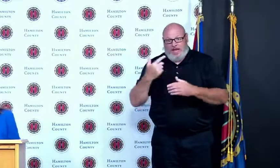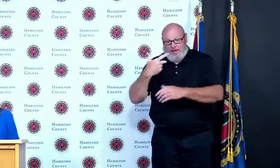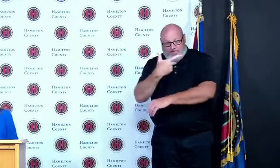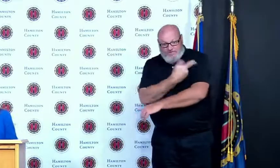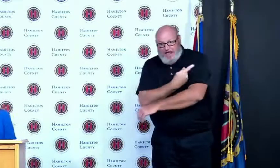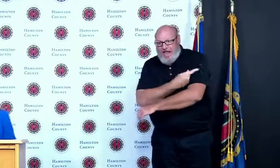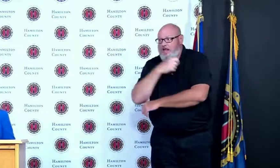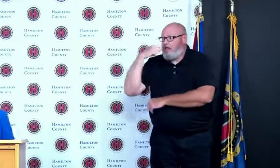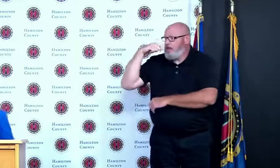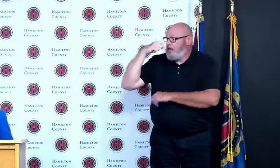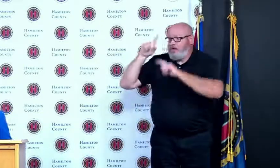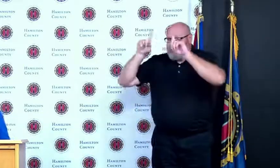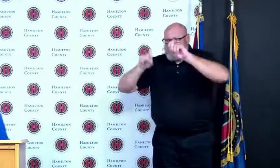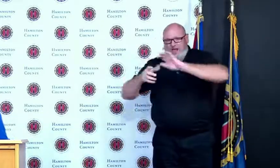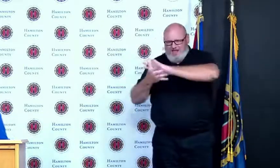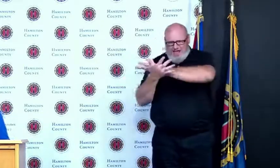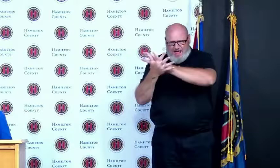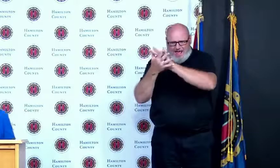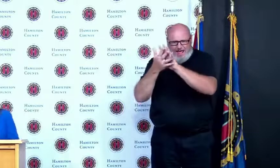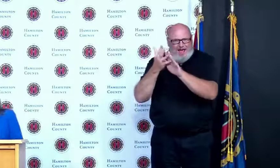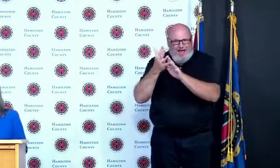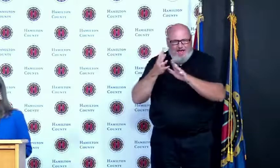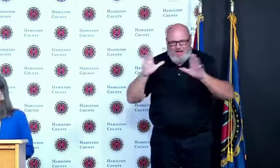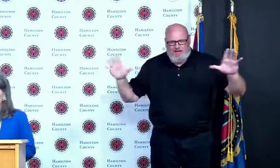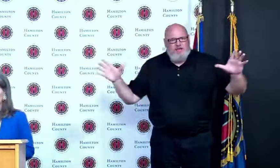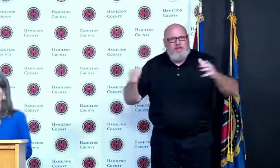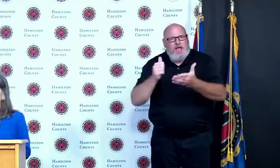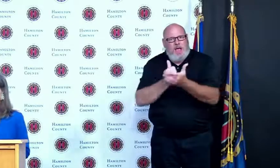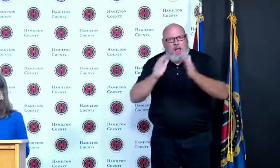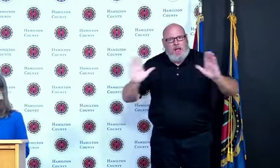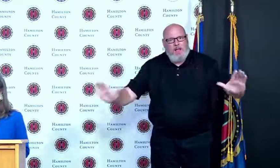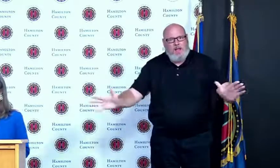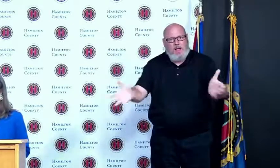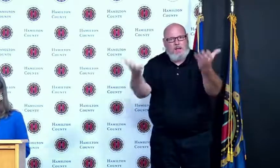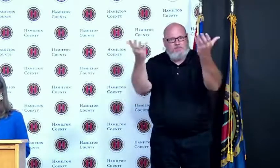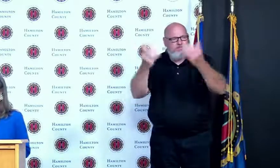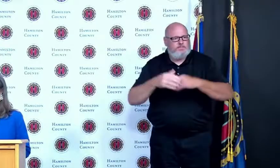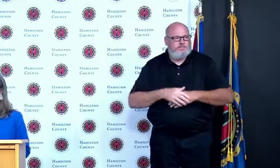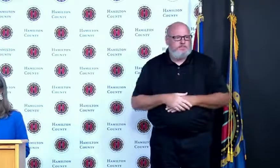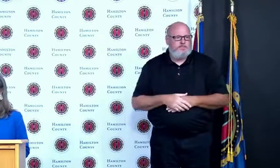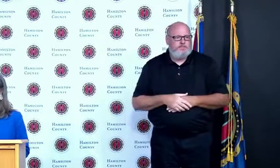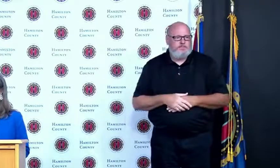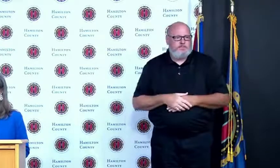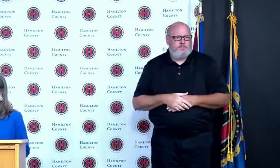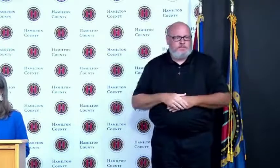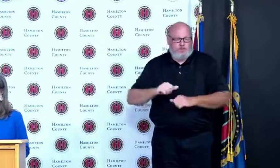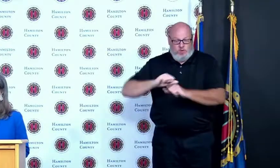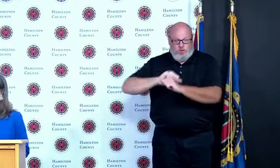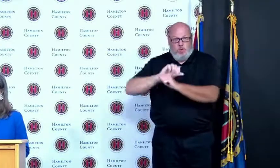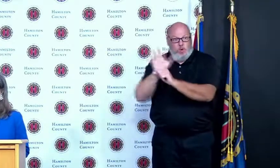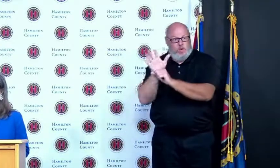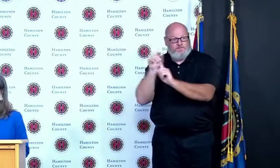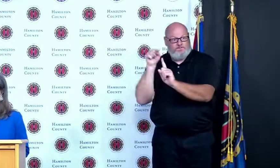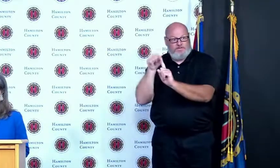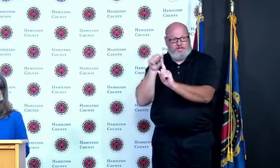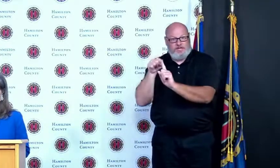the outsized impact of Covid-19 on communities of color have made us even more determined than ever